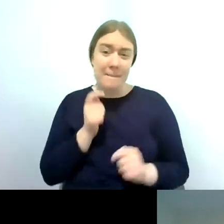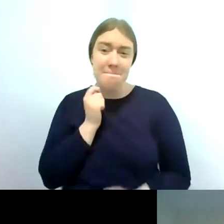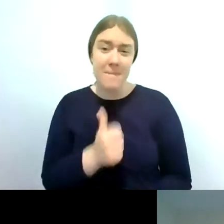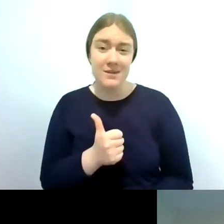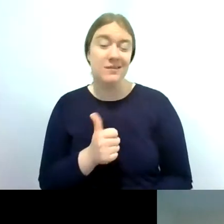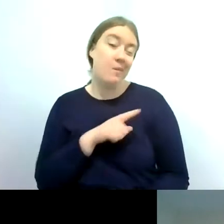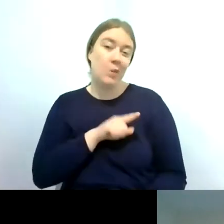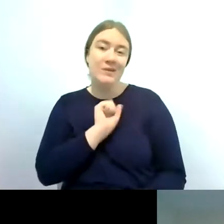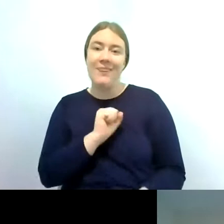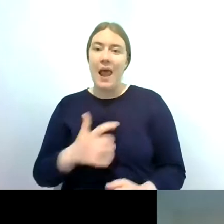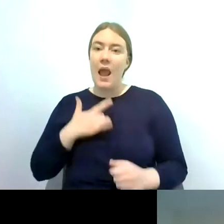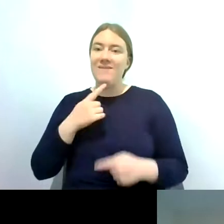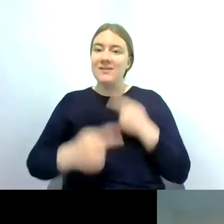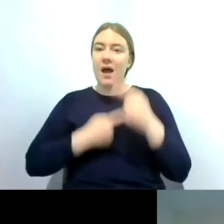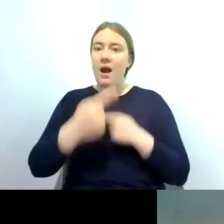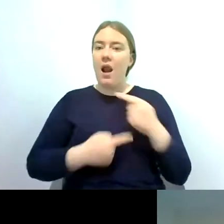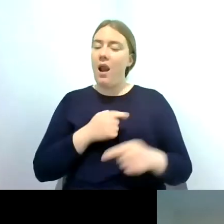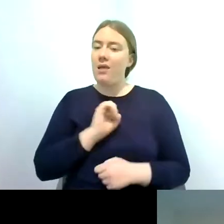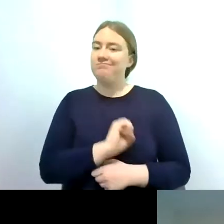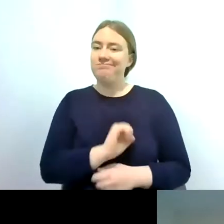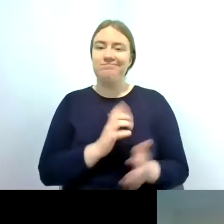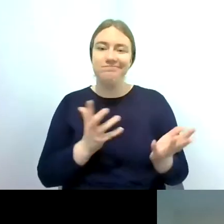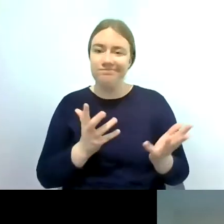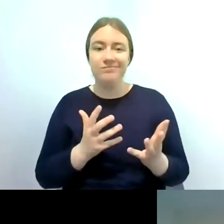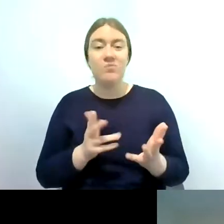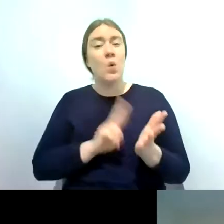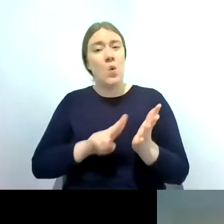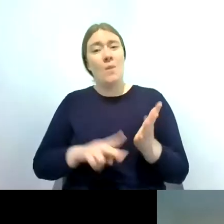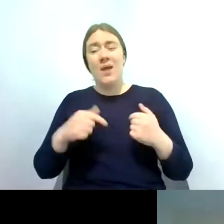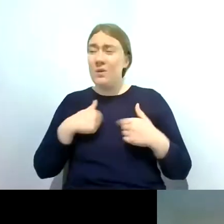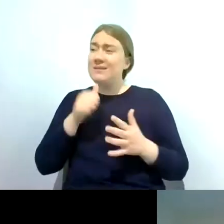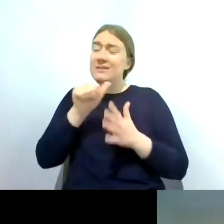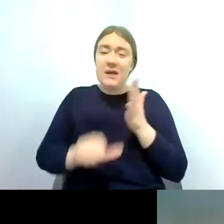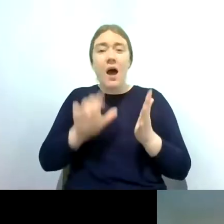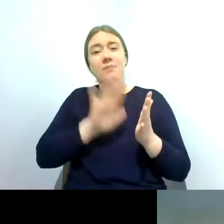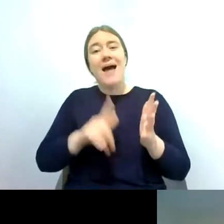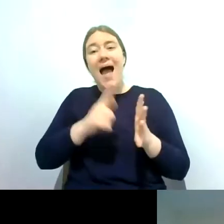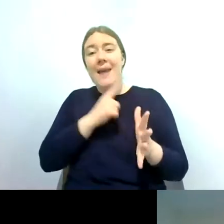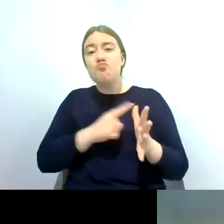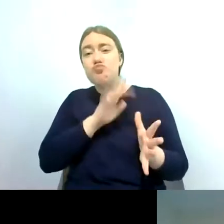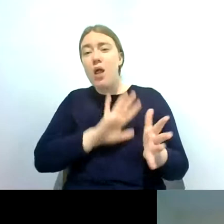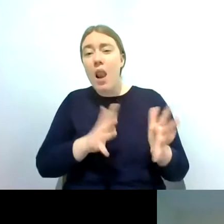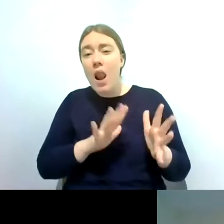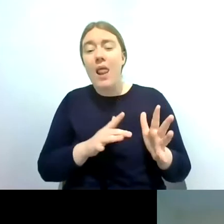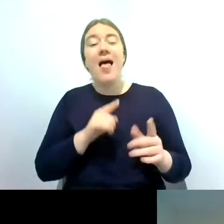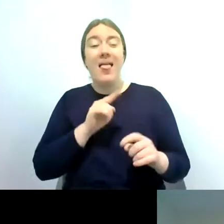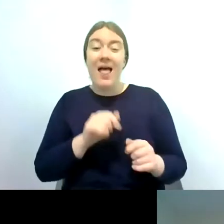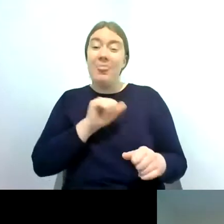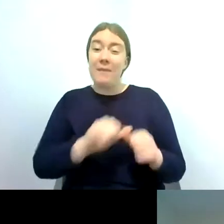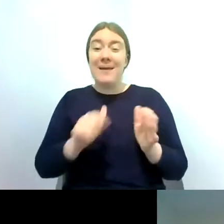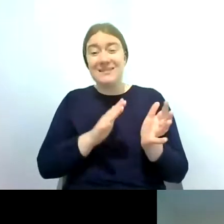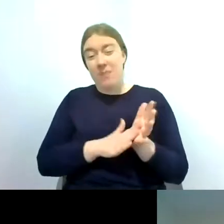and normally we start in the water in april uh the best months of summer months so june july